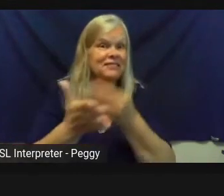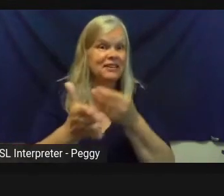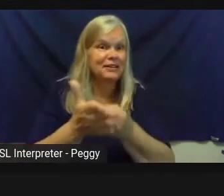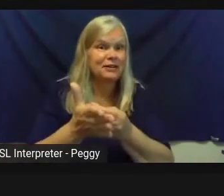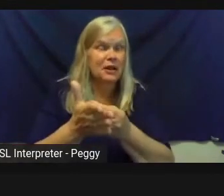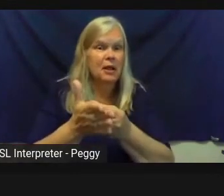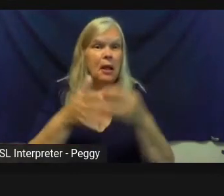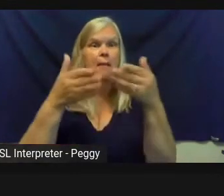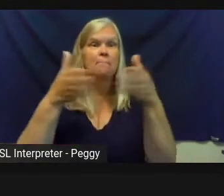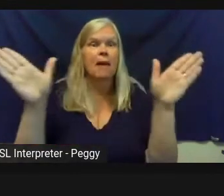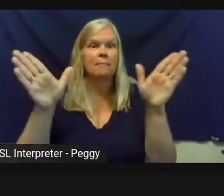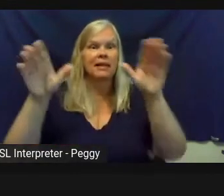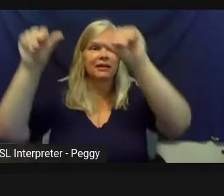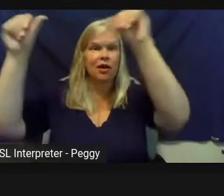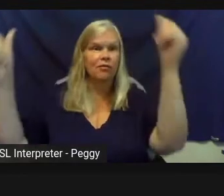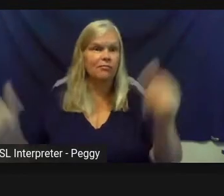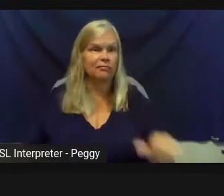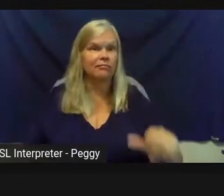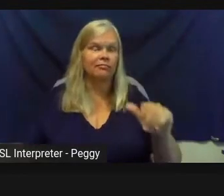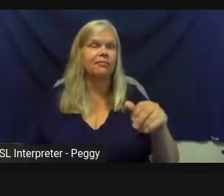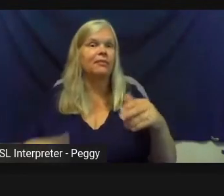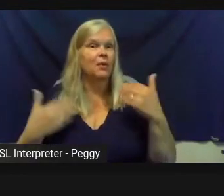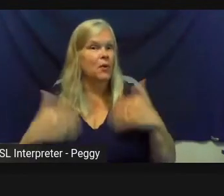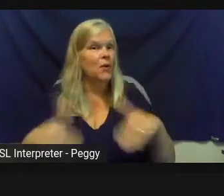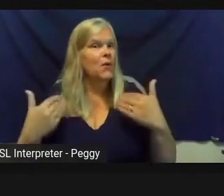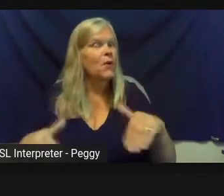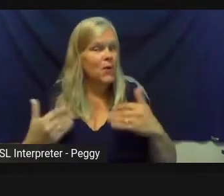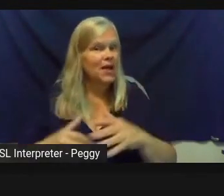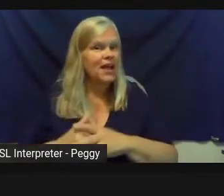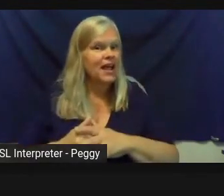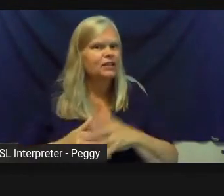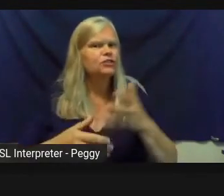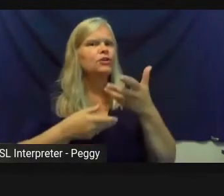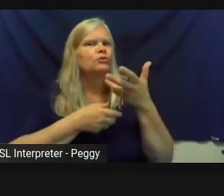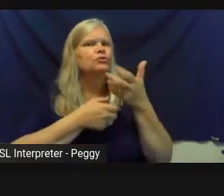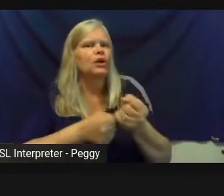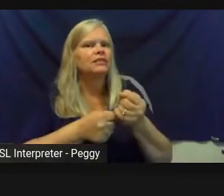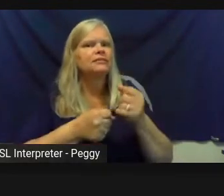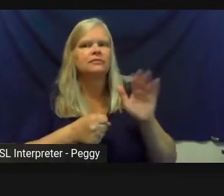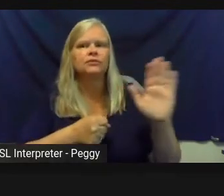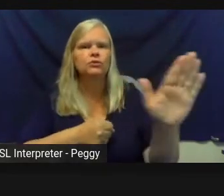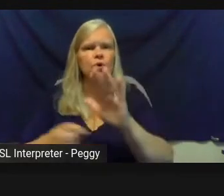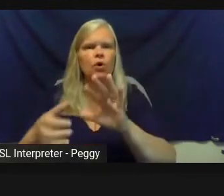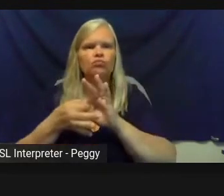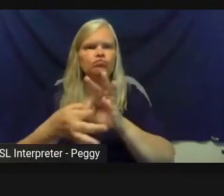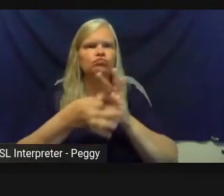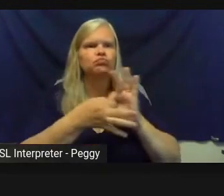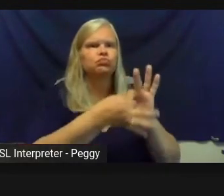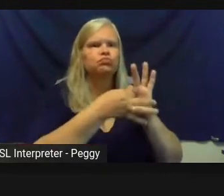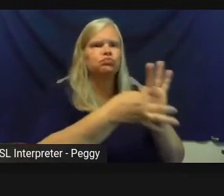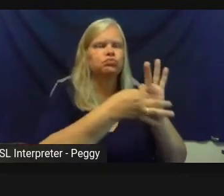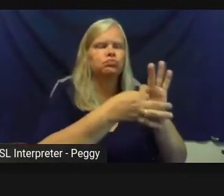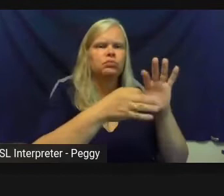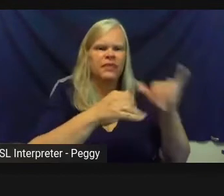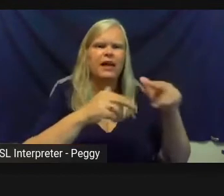So I think just really trusting the impact of those relationships to help you be able to act quickly and